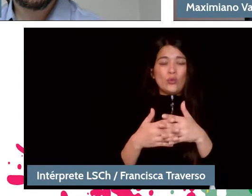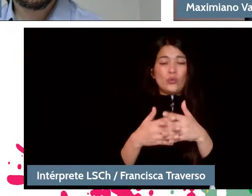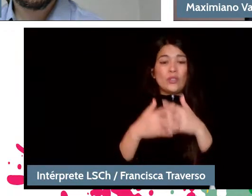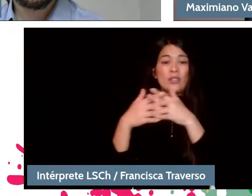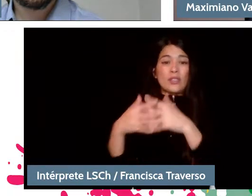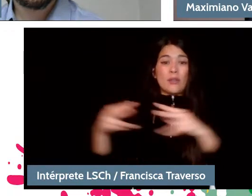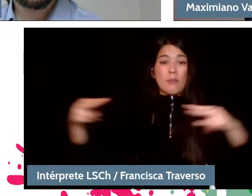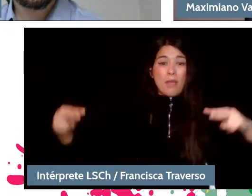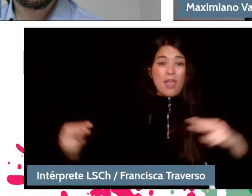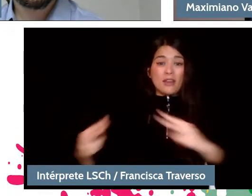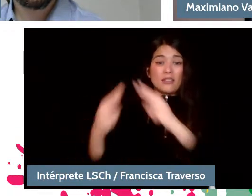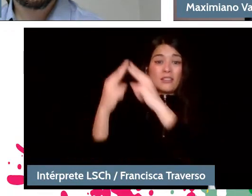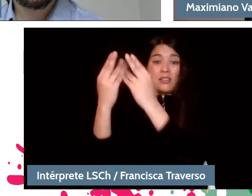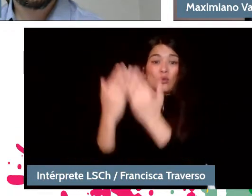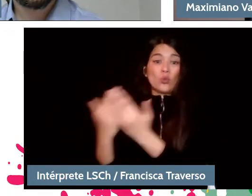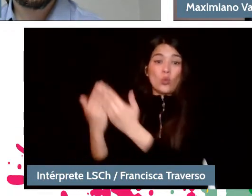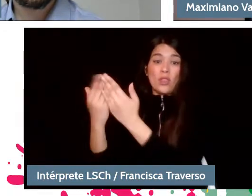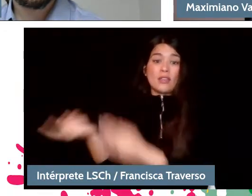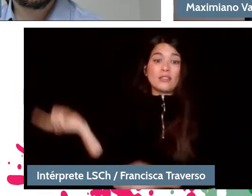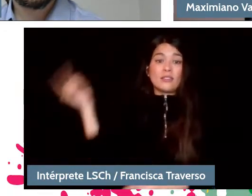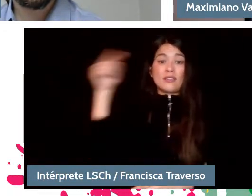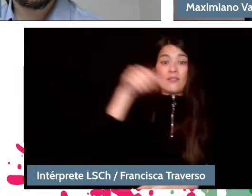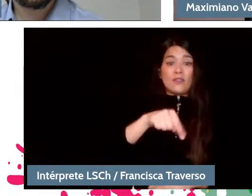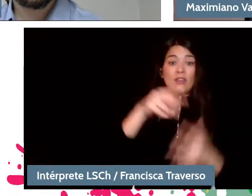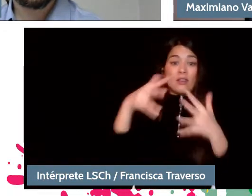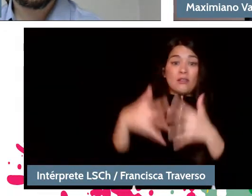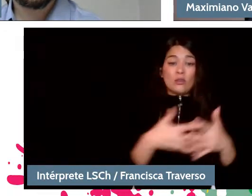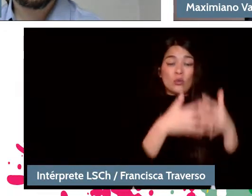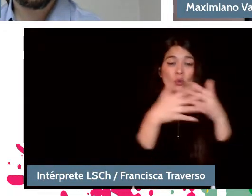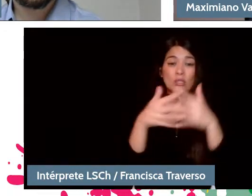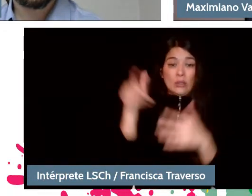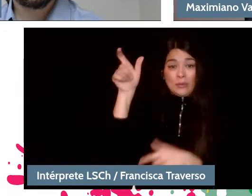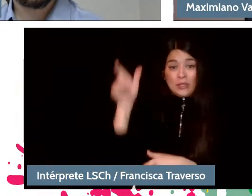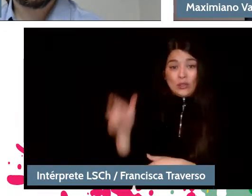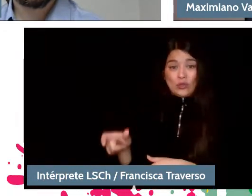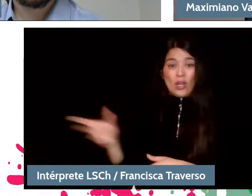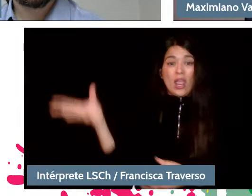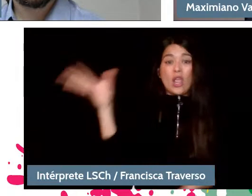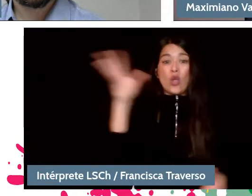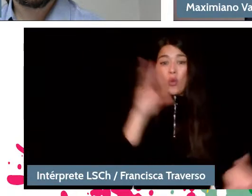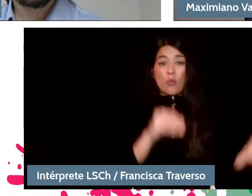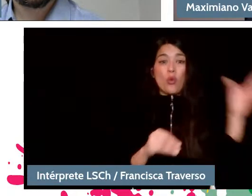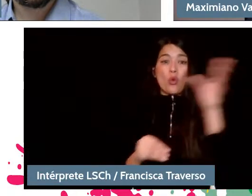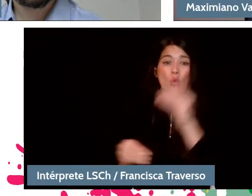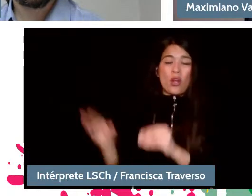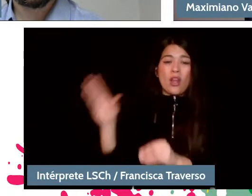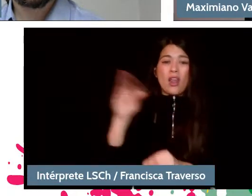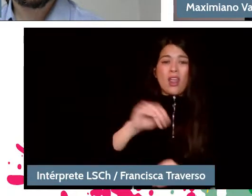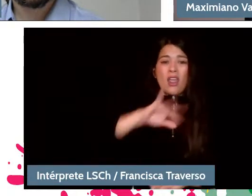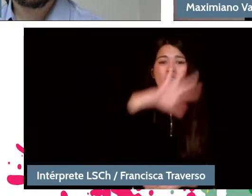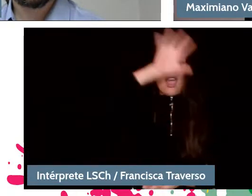and begins to incorporate elements of African-American culture into his music.